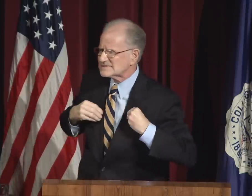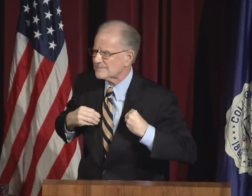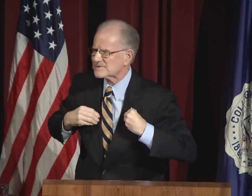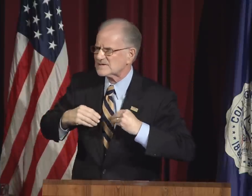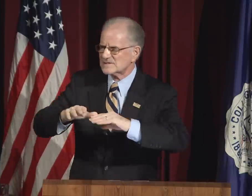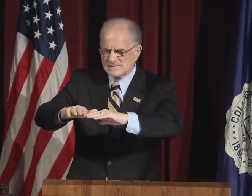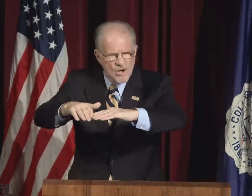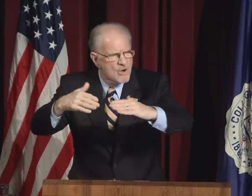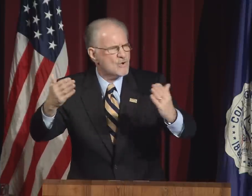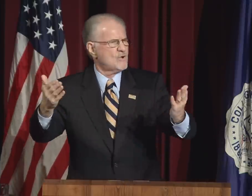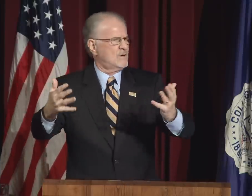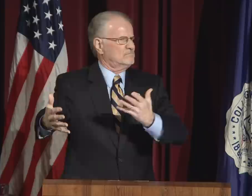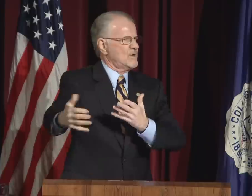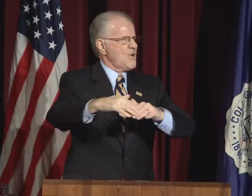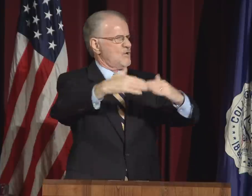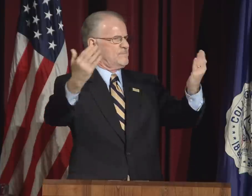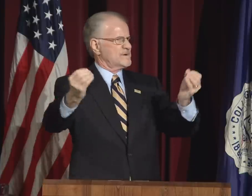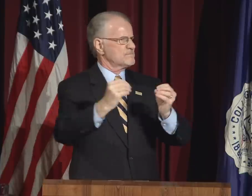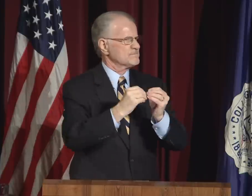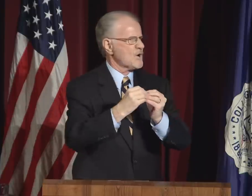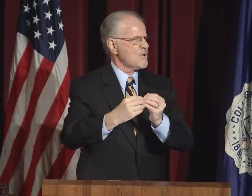The wider the gates of acceptance open